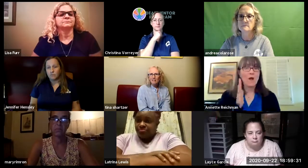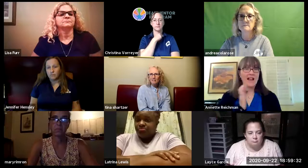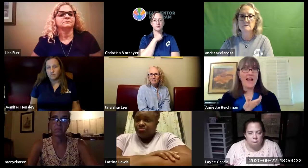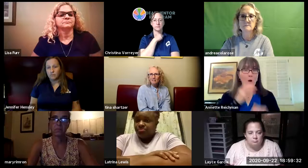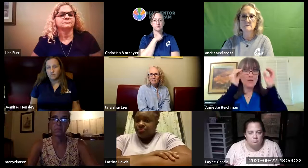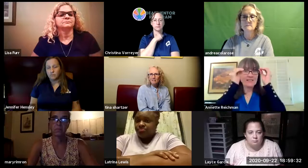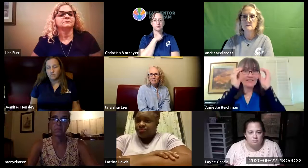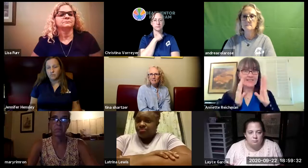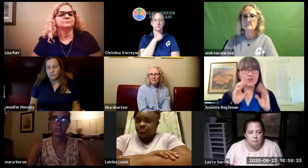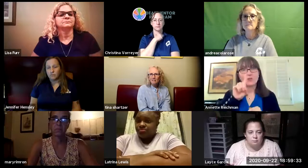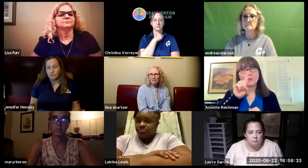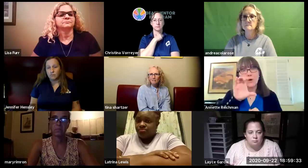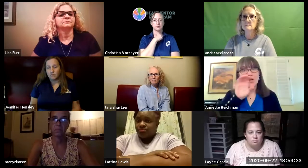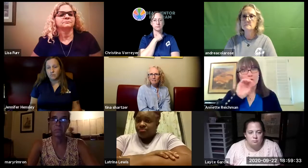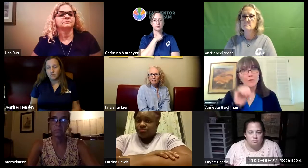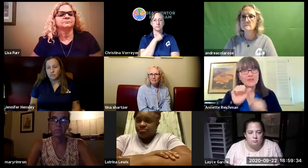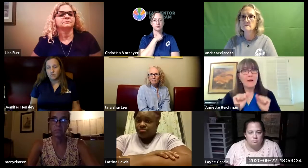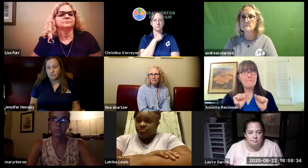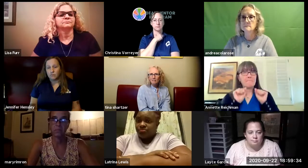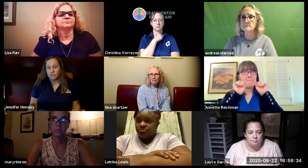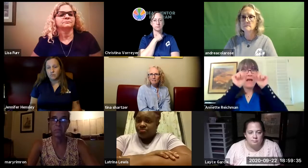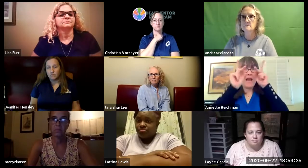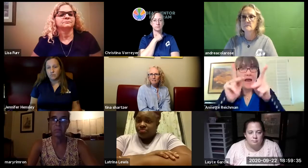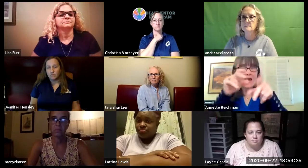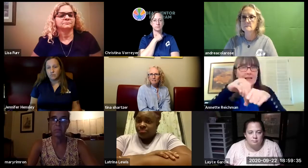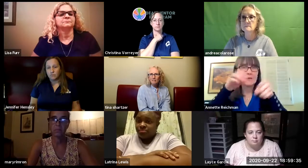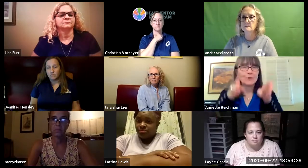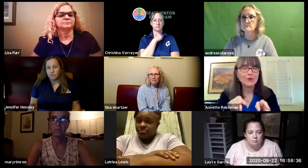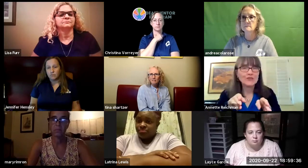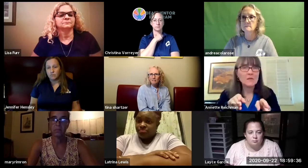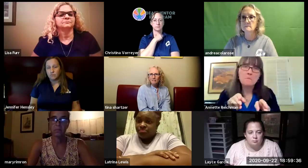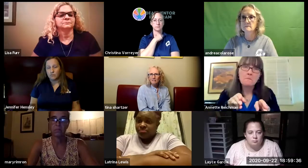and once we come back to school in person